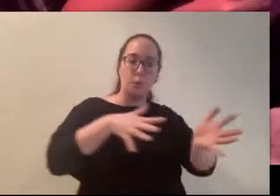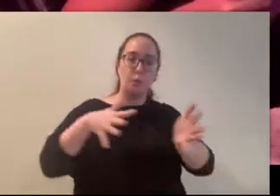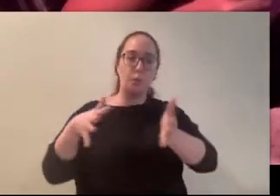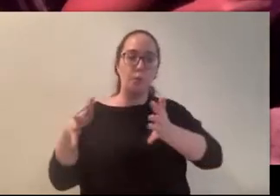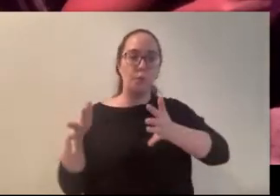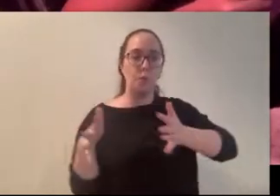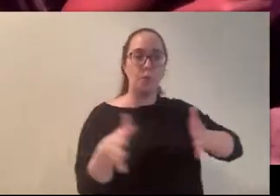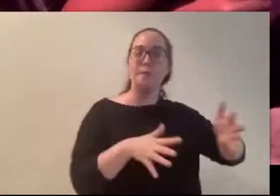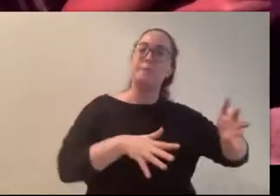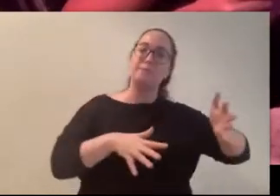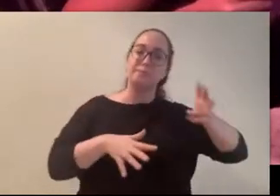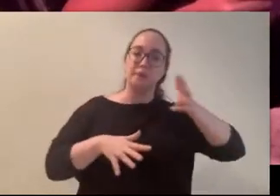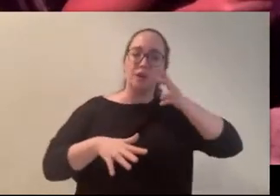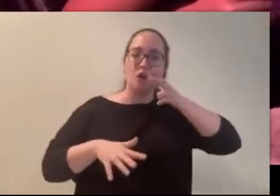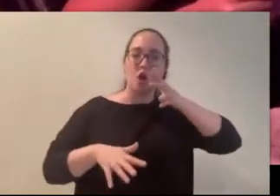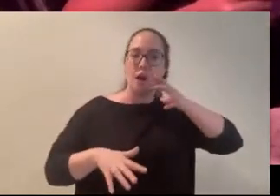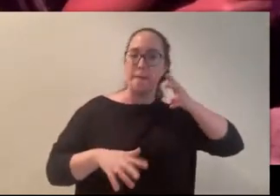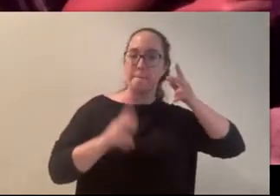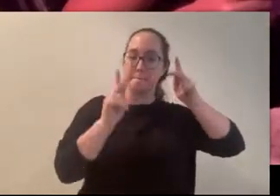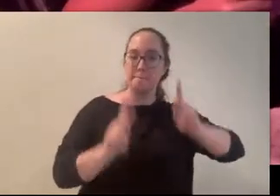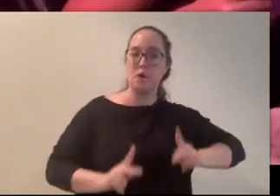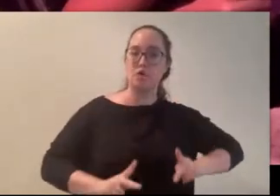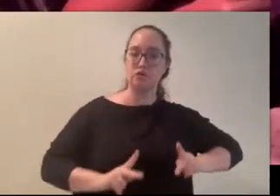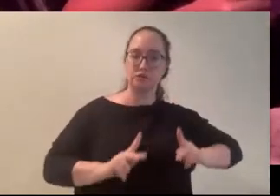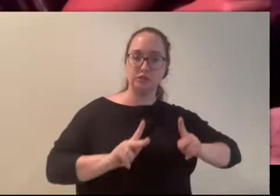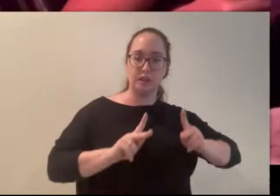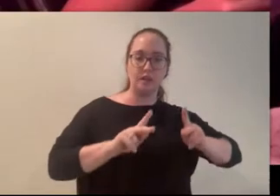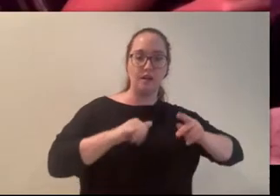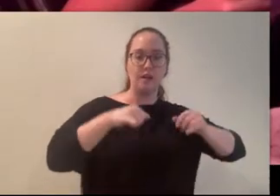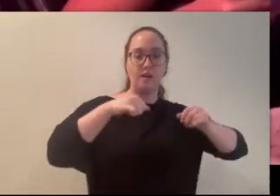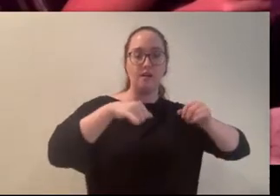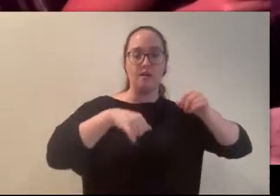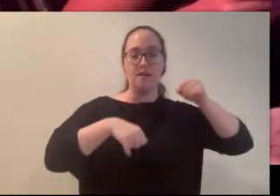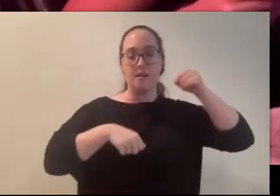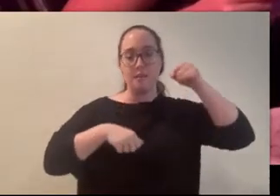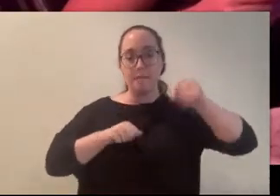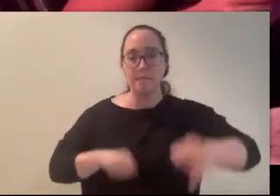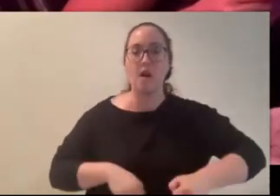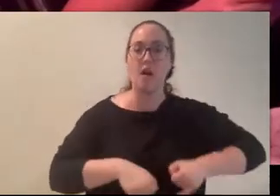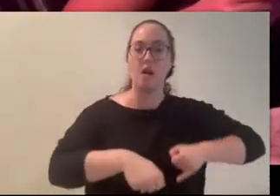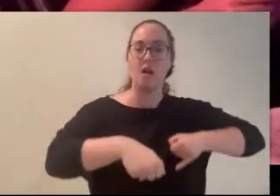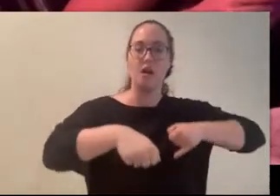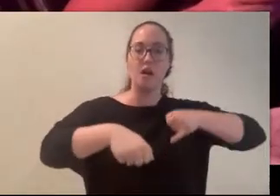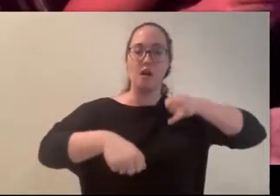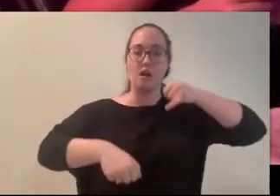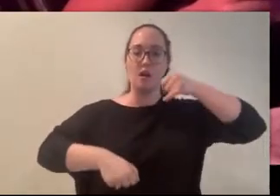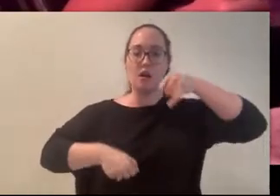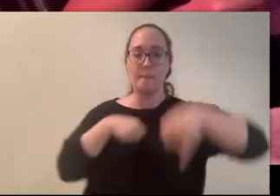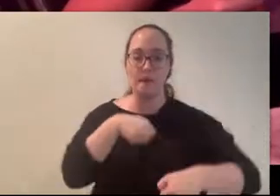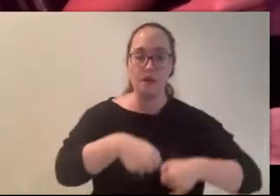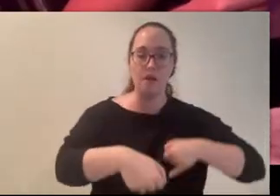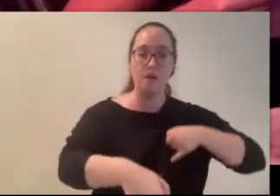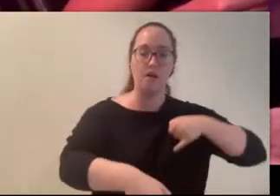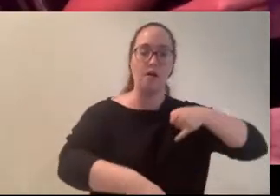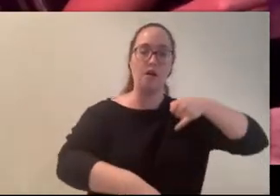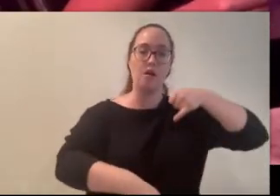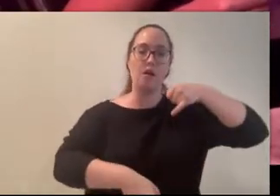boy! (Carly) Like someone was pulling themselves slowly out of the field and onto the road. Drag